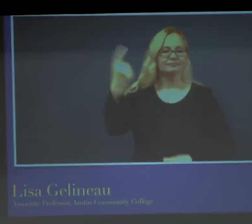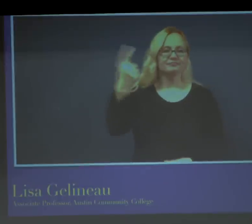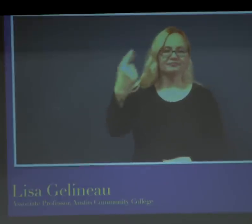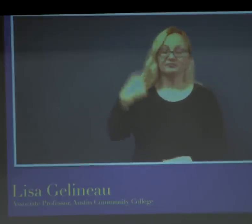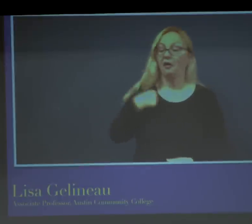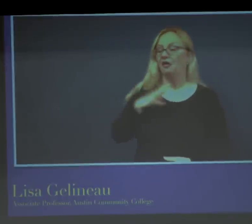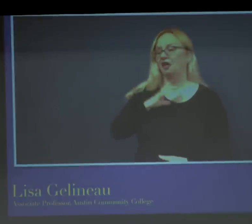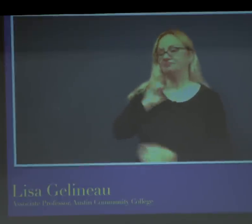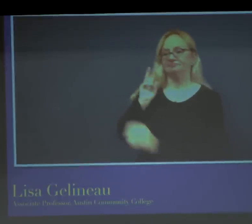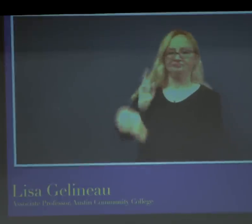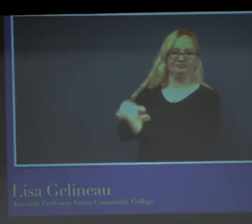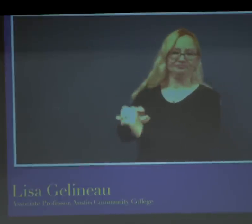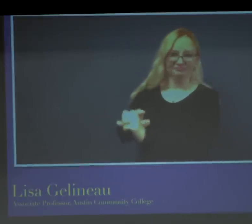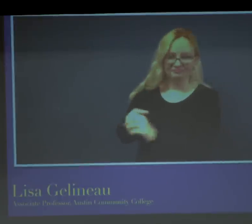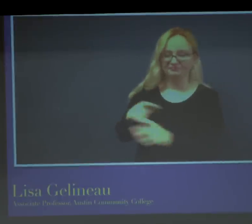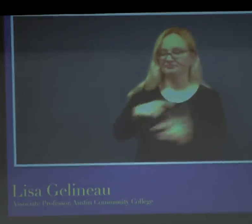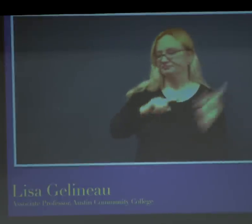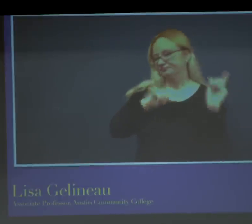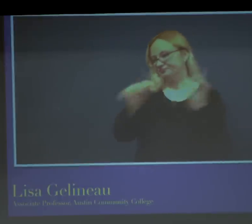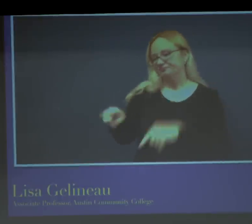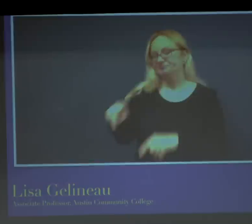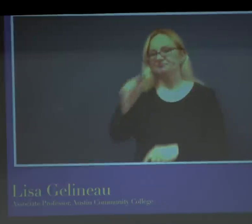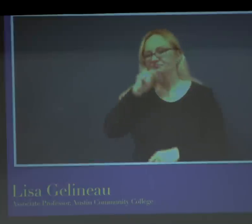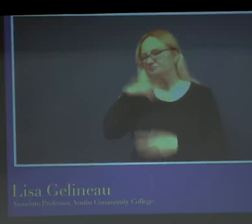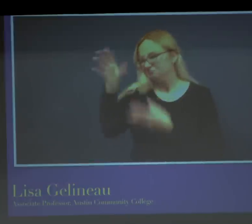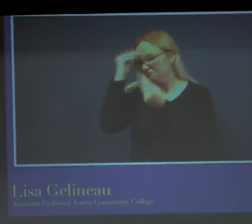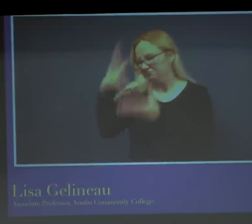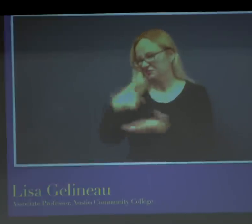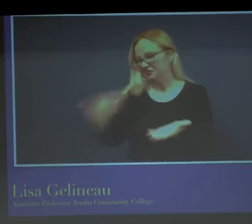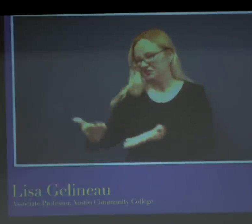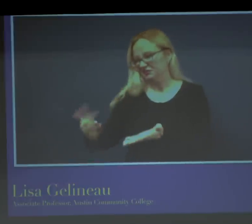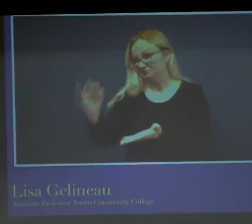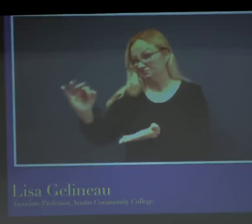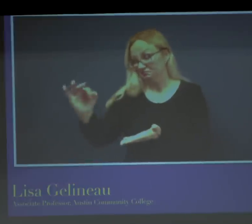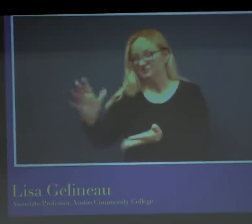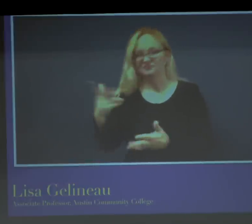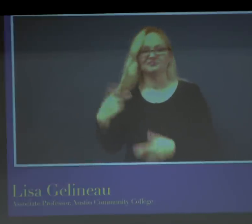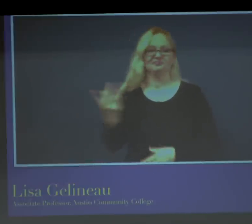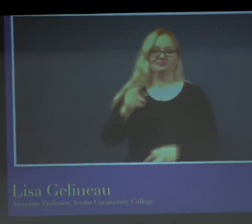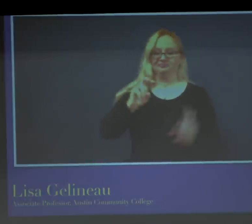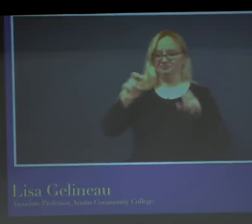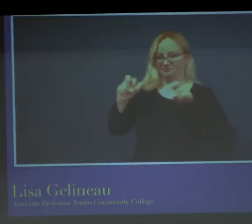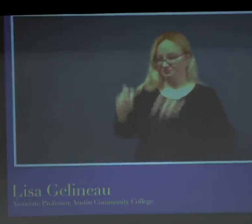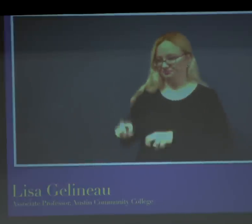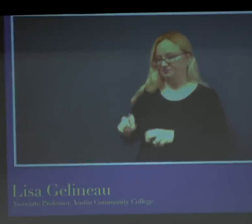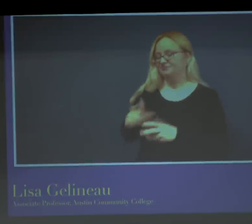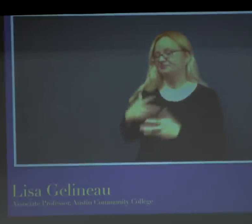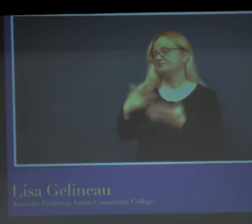So we were in the office, me and Nathie, and I let her know that I was there.